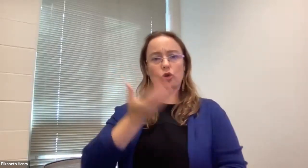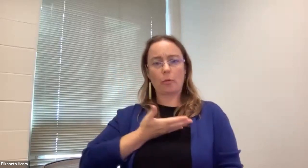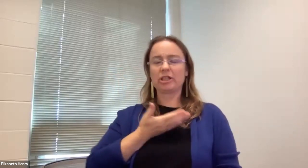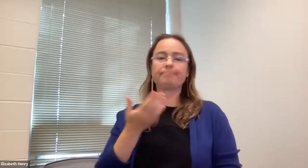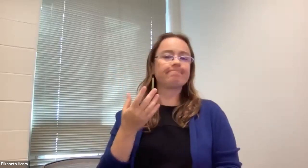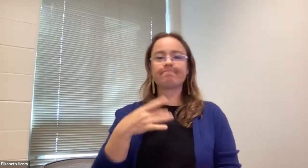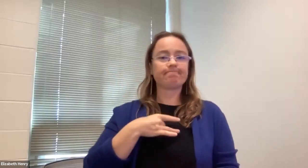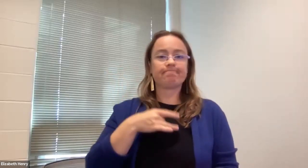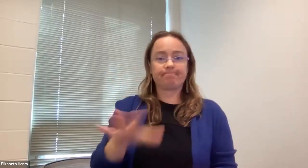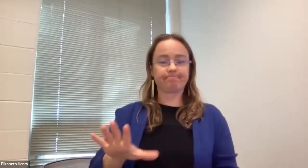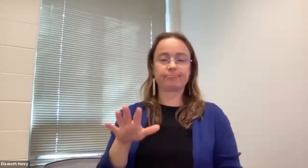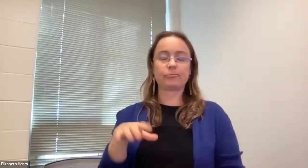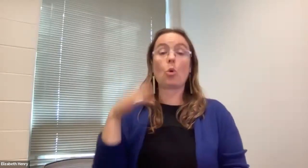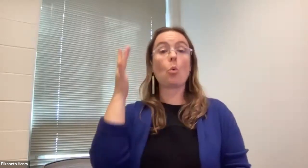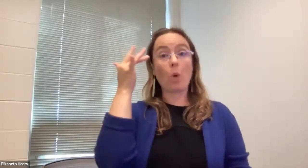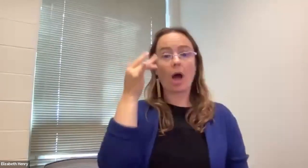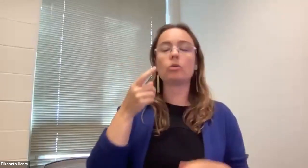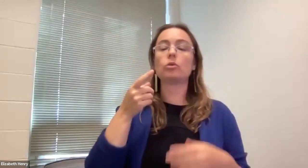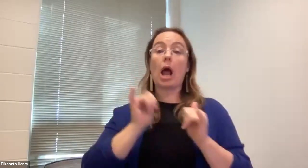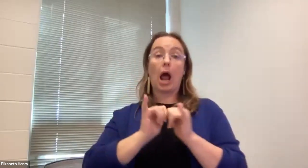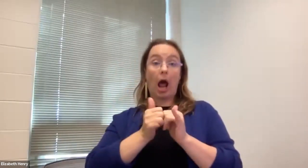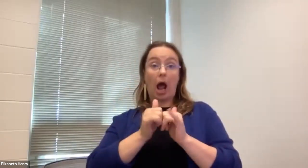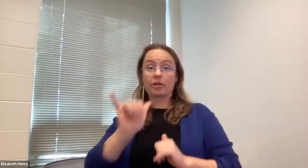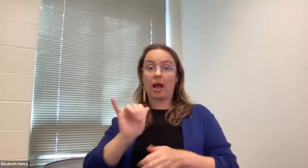Gustavo Navarrete (he/him/él): Later on they told us that uh